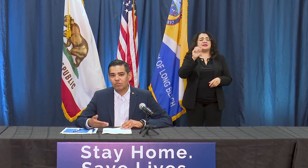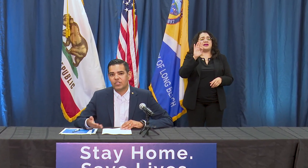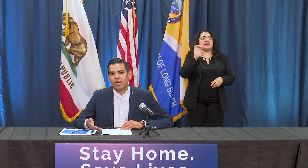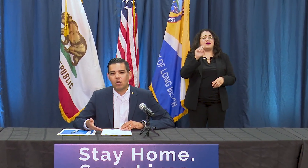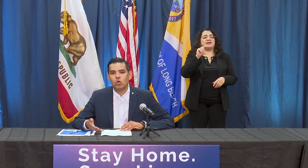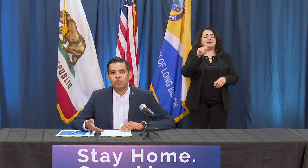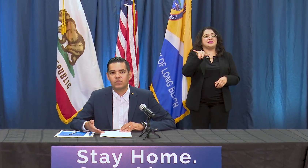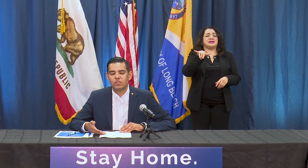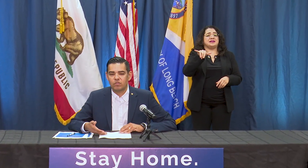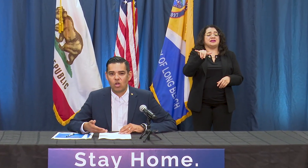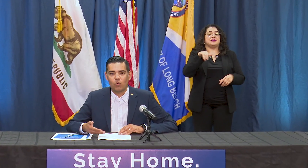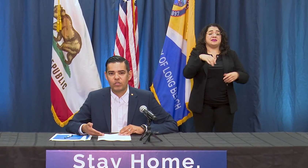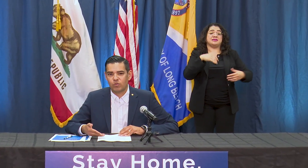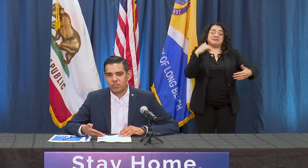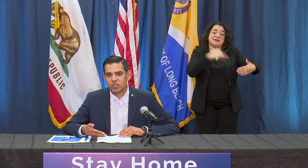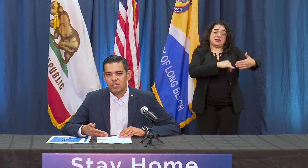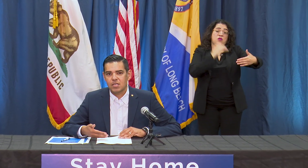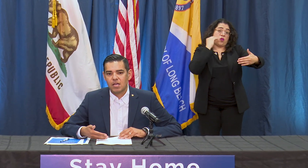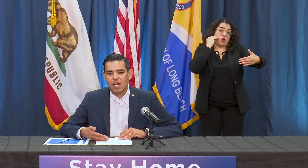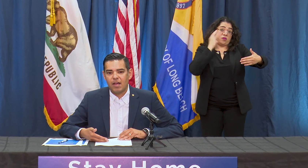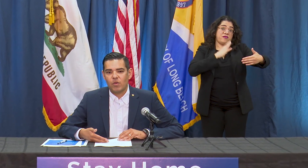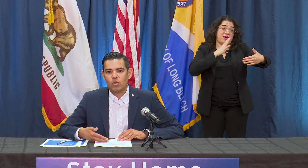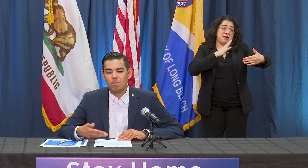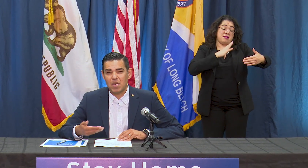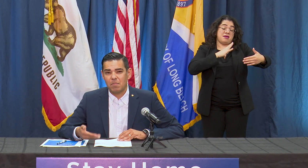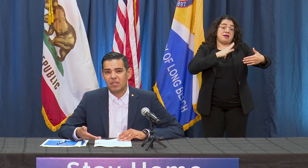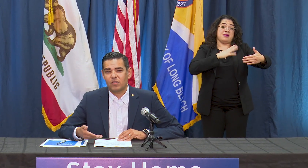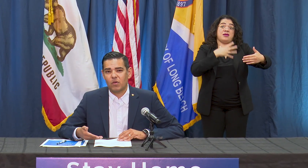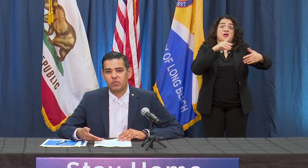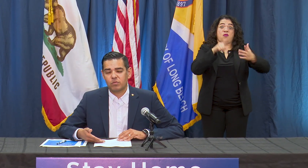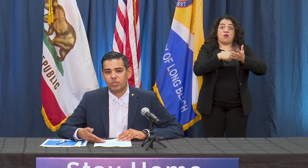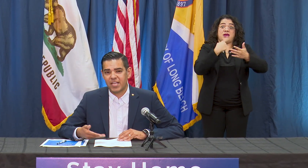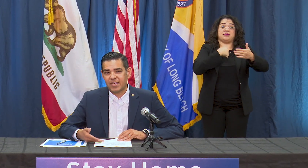our homes there is always risk and that we are minimizing those and we're taking